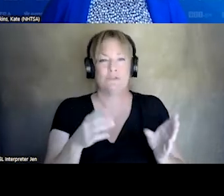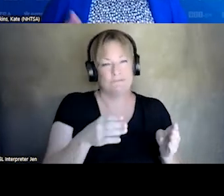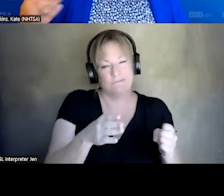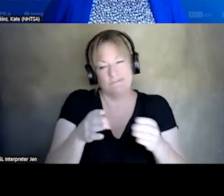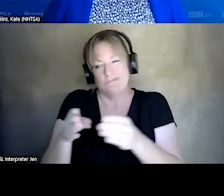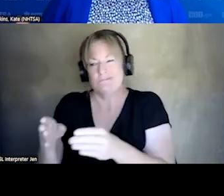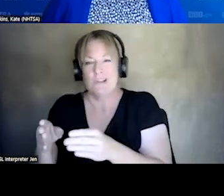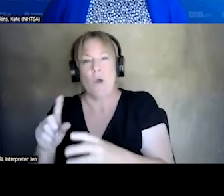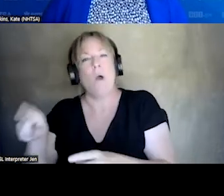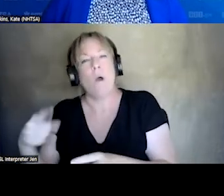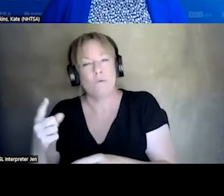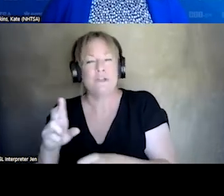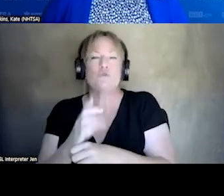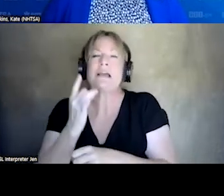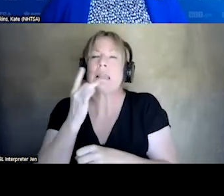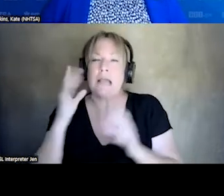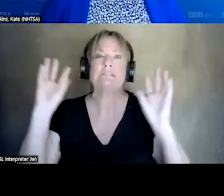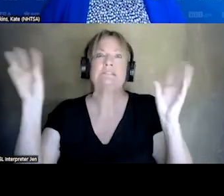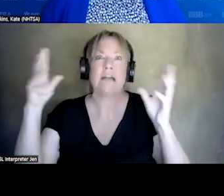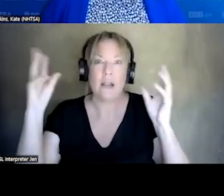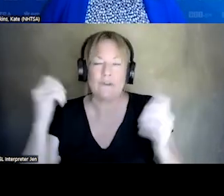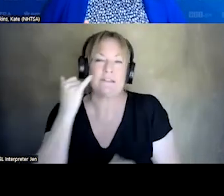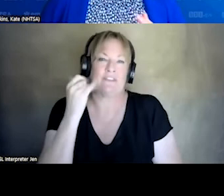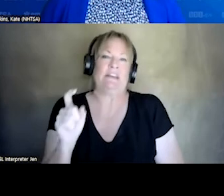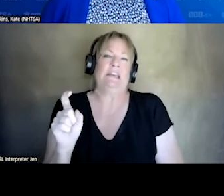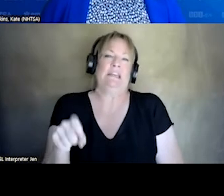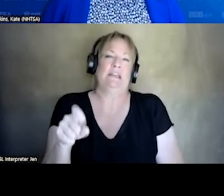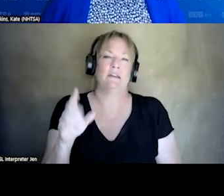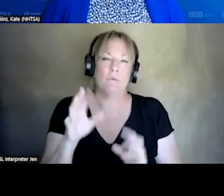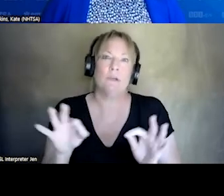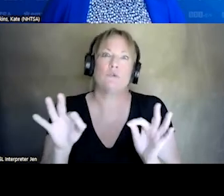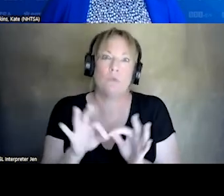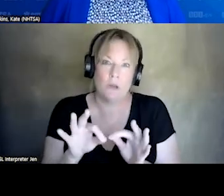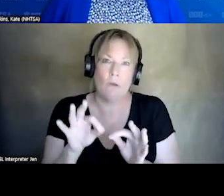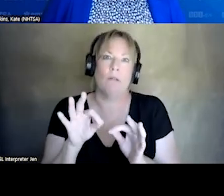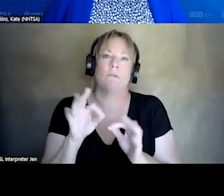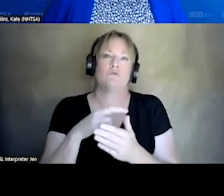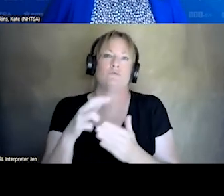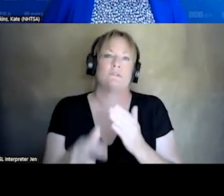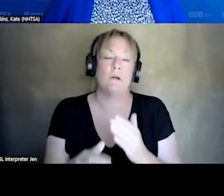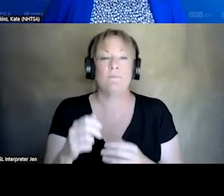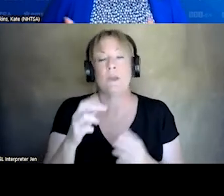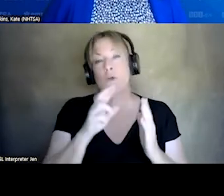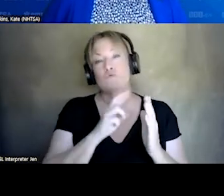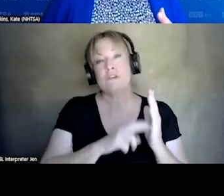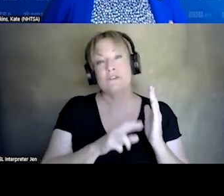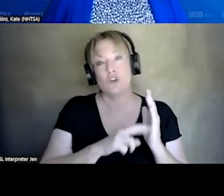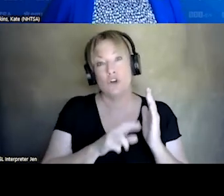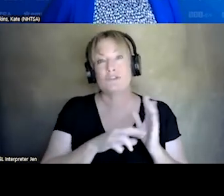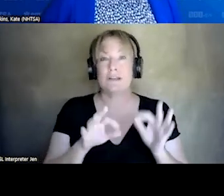ONLY USING THOSE LIGHTS AND SIRENS WHEN THEY'RE NEEDED. THEY'RE CRITICAL TO OUTCOMES. AND DOING THE RESEARCH, SO WE UNDERSTAND WHAT THE OUTCOMES ARE GOING TO BE.